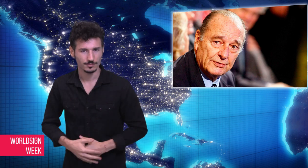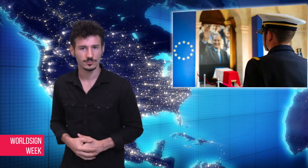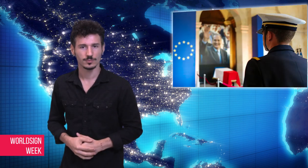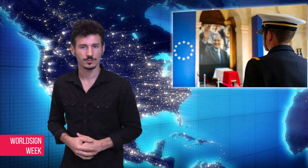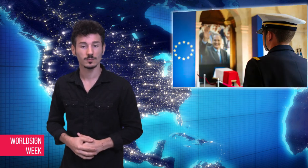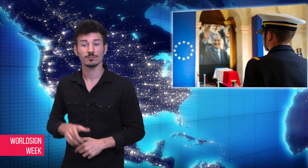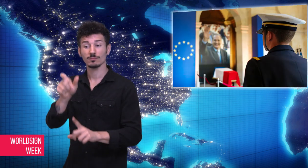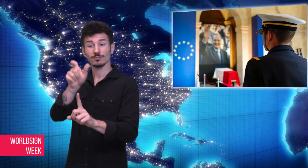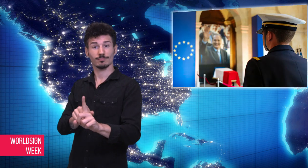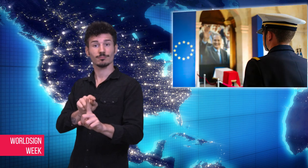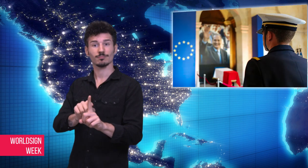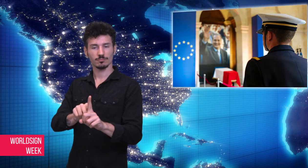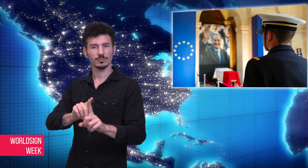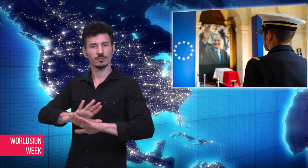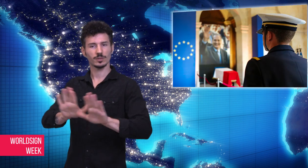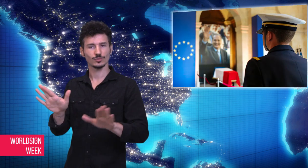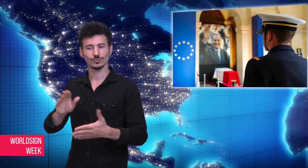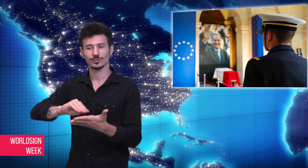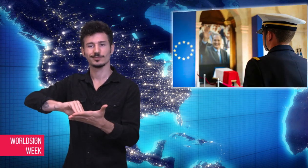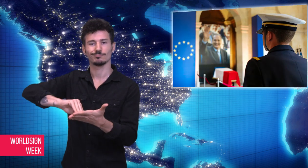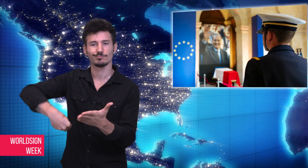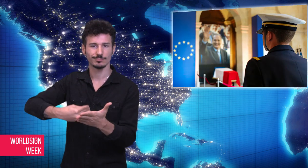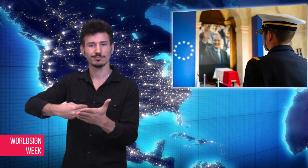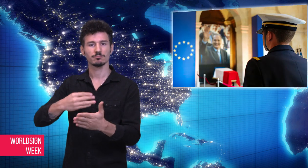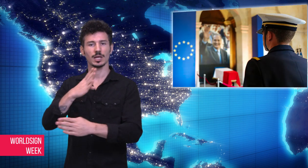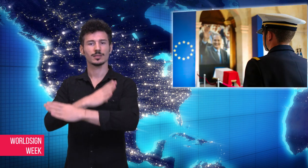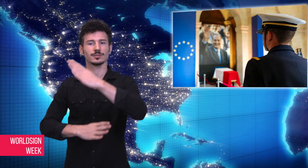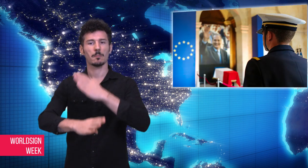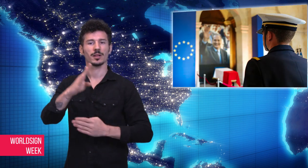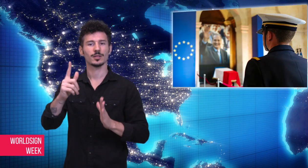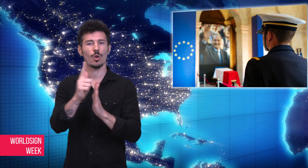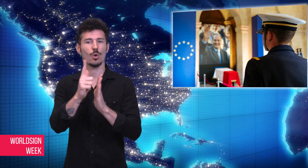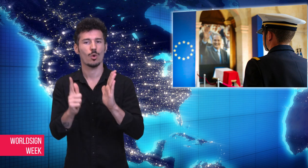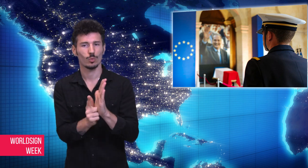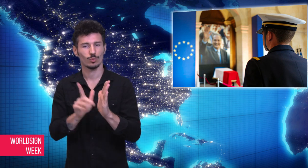persecuting Jewish people in the Holocaust.